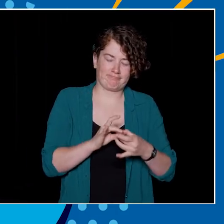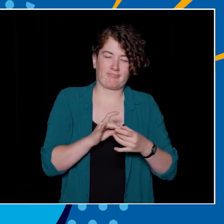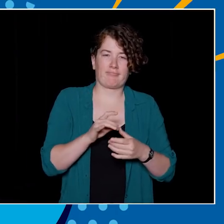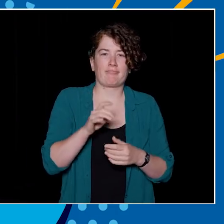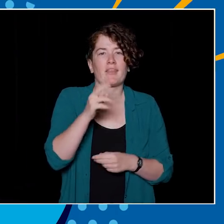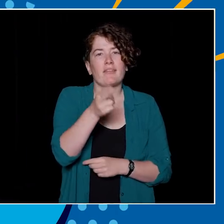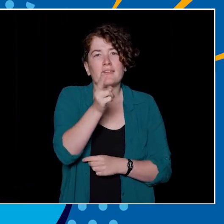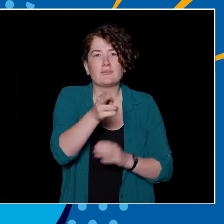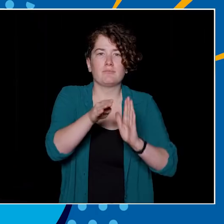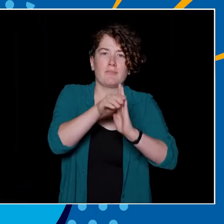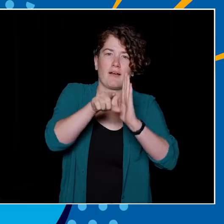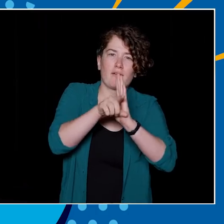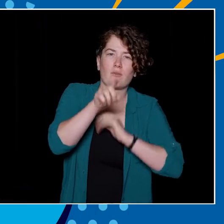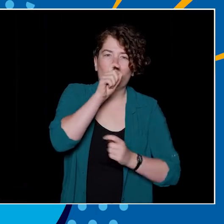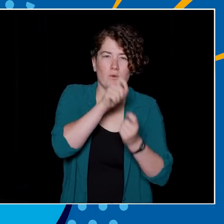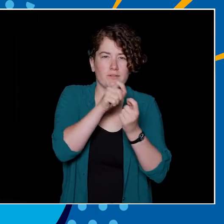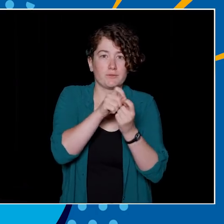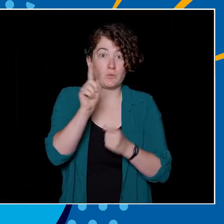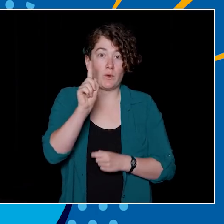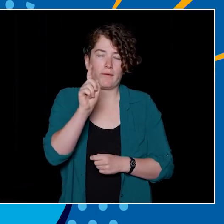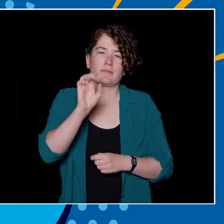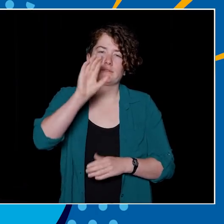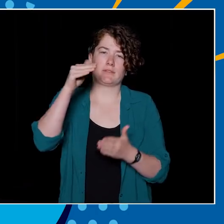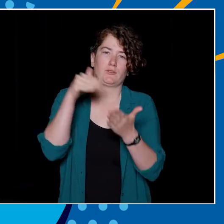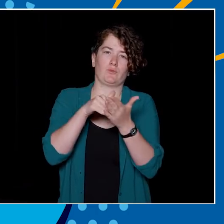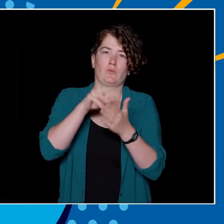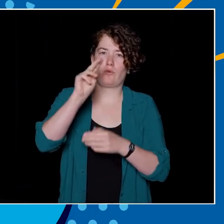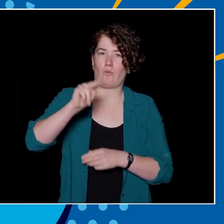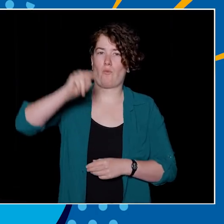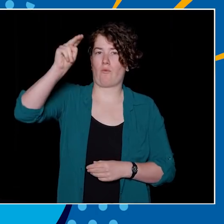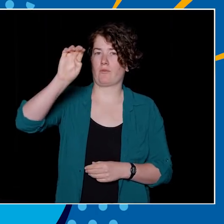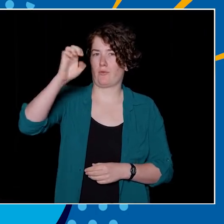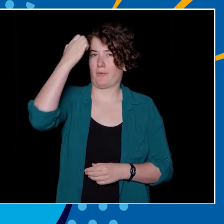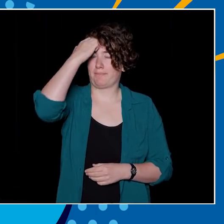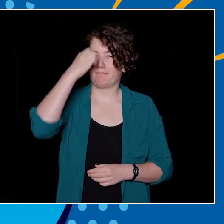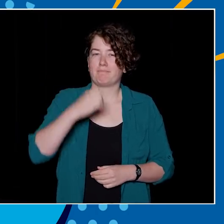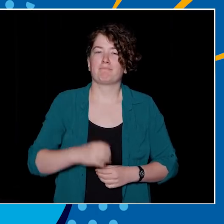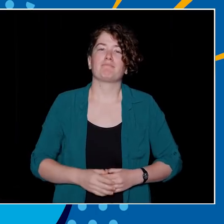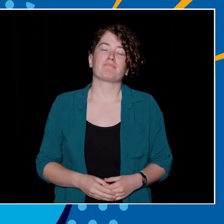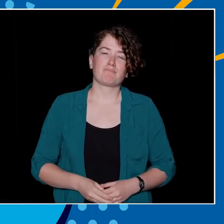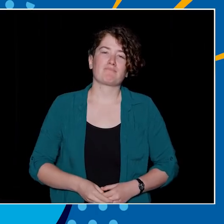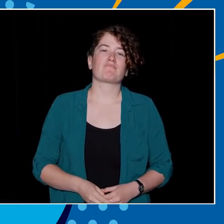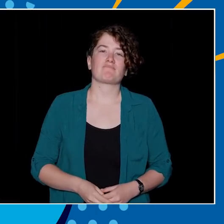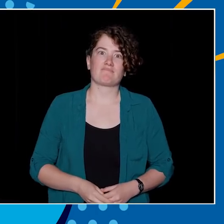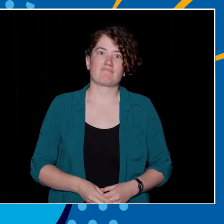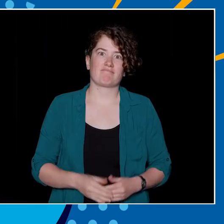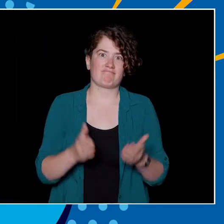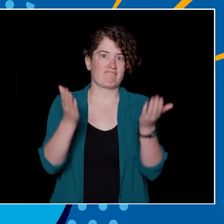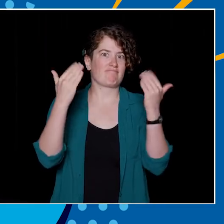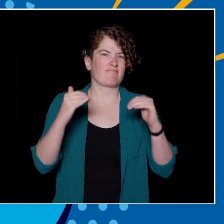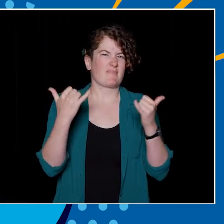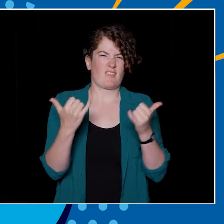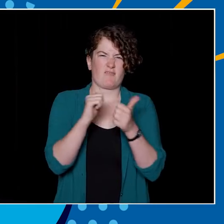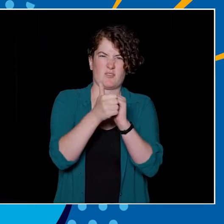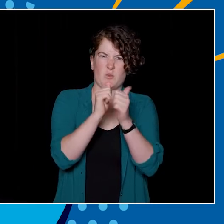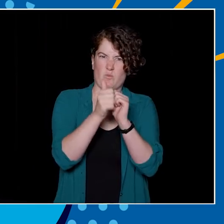social and historical construction of the witch in Central and Northern Europe. All right, onto our next question. Now we're getting into some sports facts